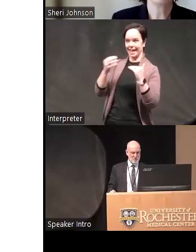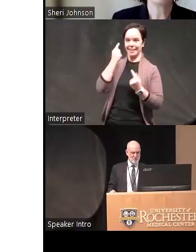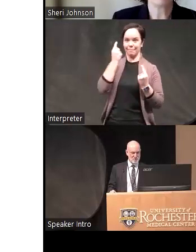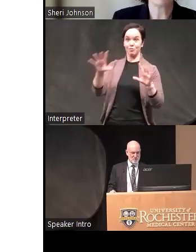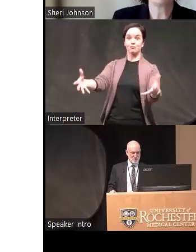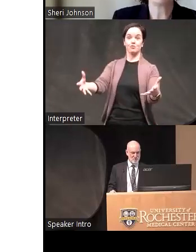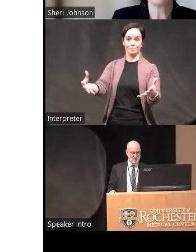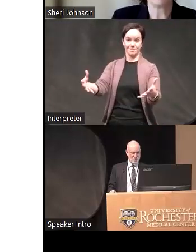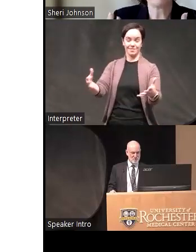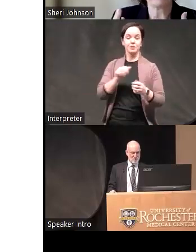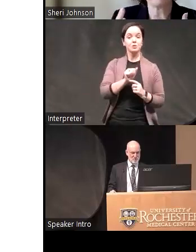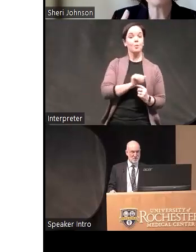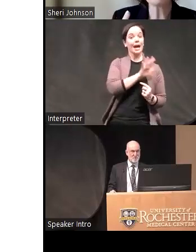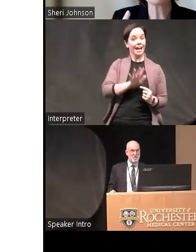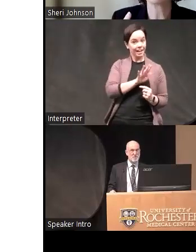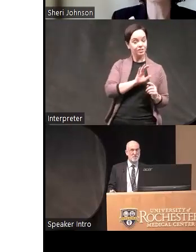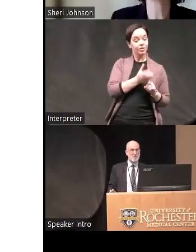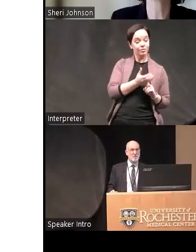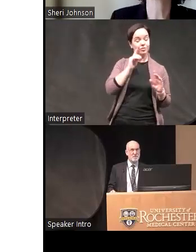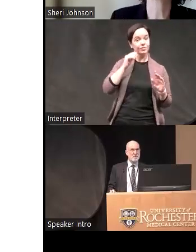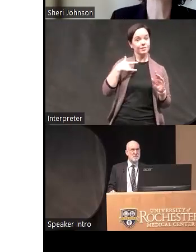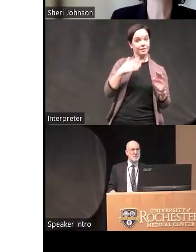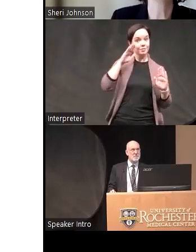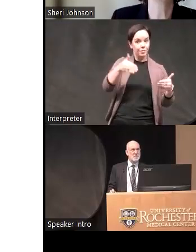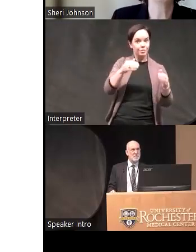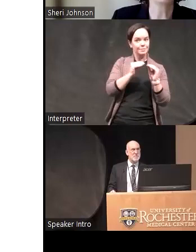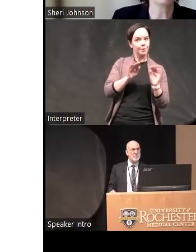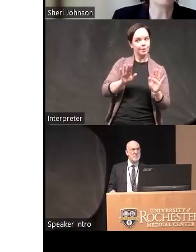some of the Asian cultures that have that focus on make sure not to disrupt Harmony